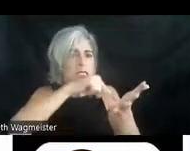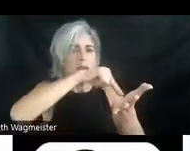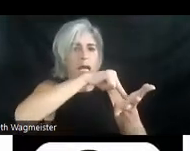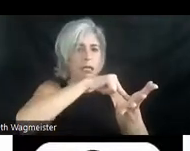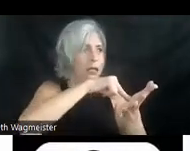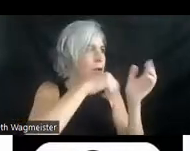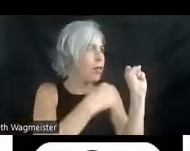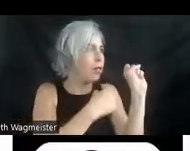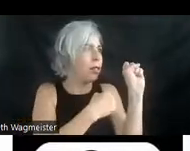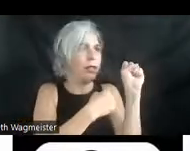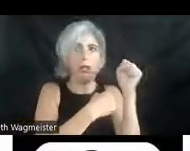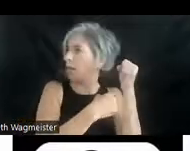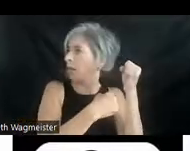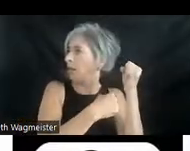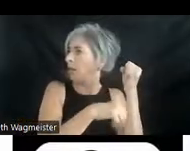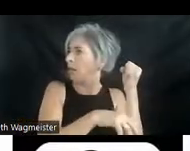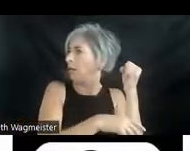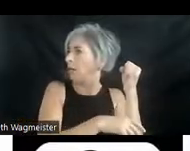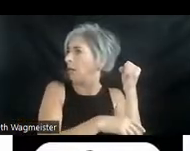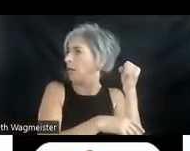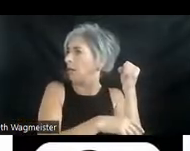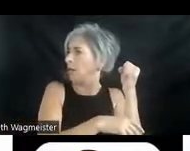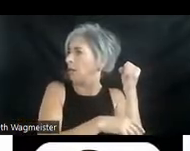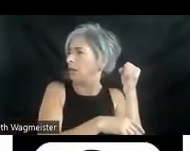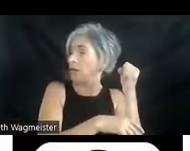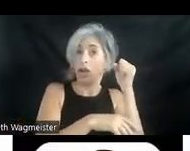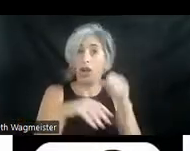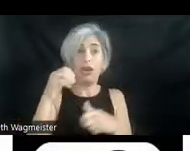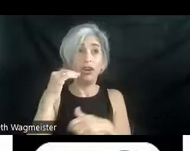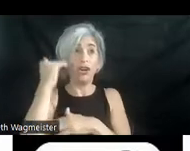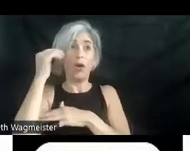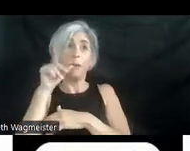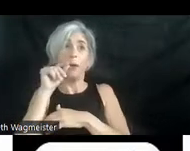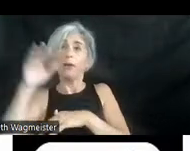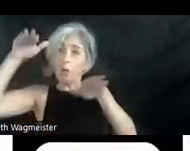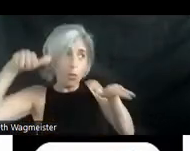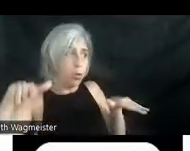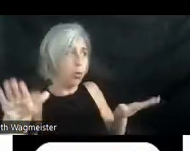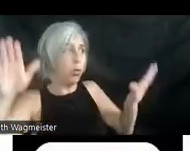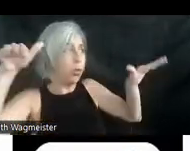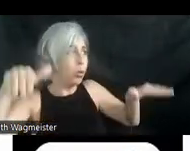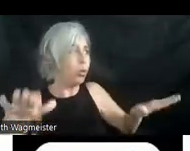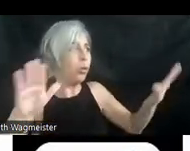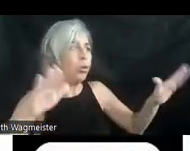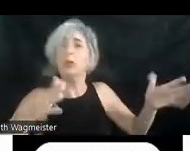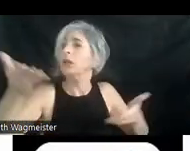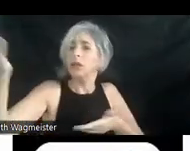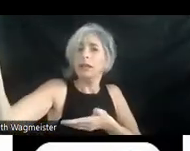to one side. An adult bird flies from a nearby branch. Mohammed extends his open hand. He